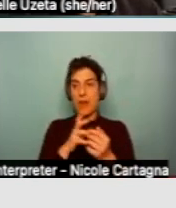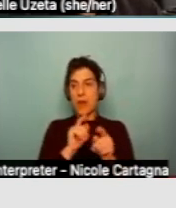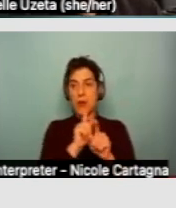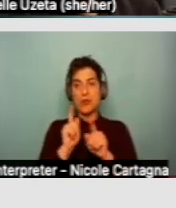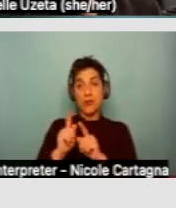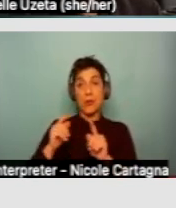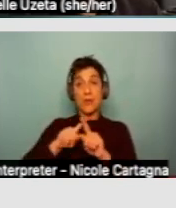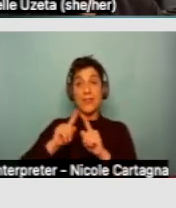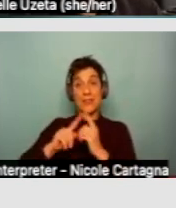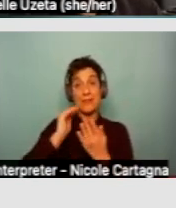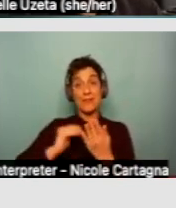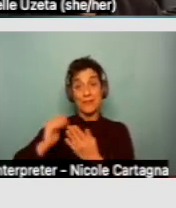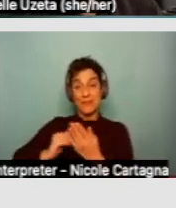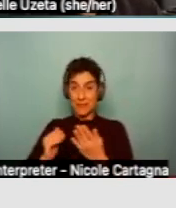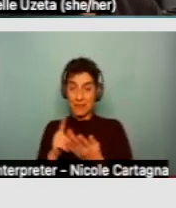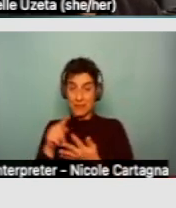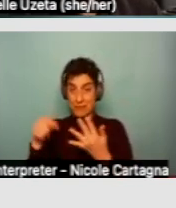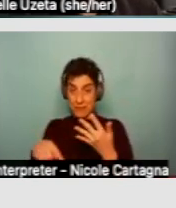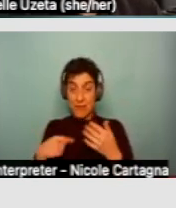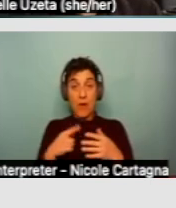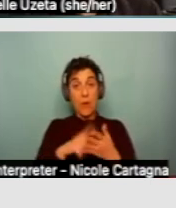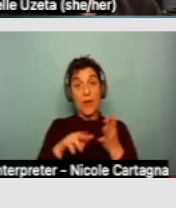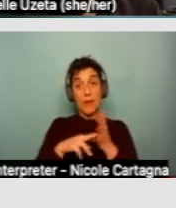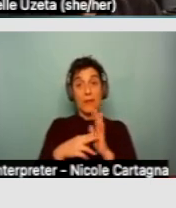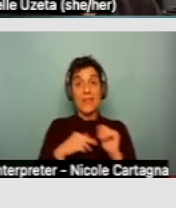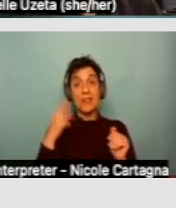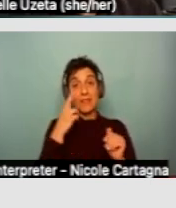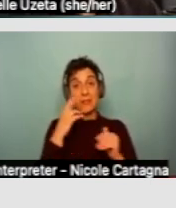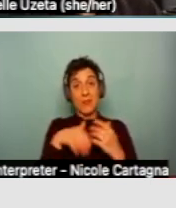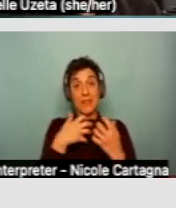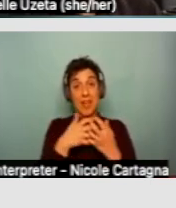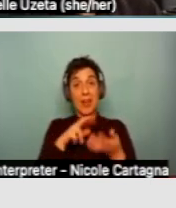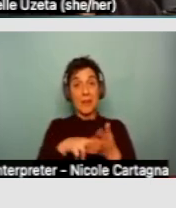A reasonable accommodation, as many of you already know, is a change in a rule, policy,